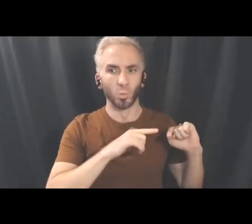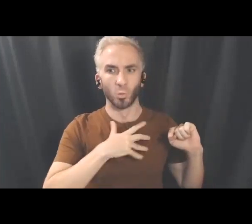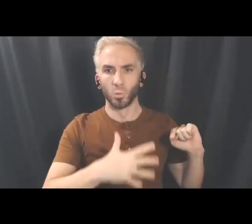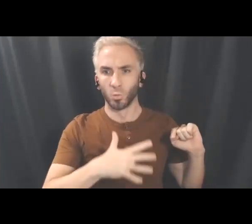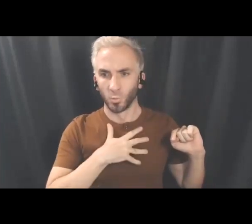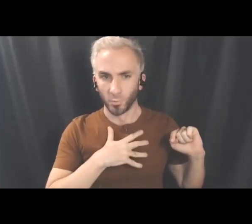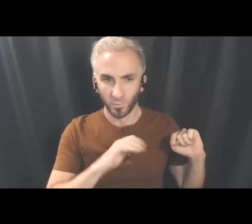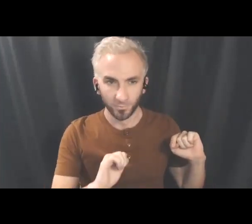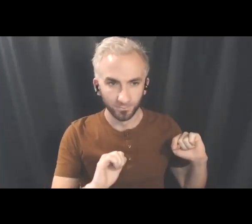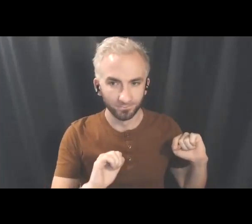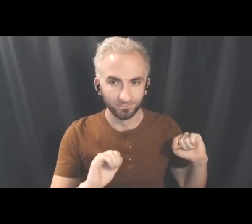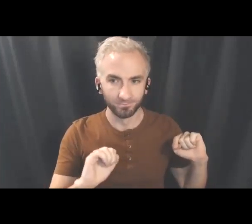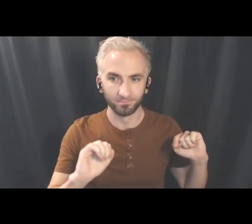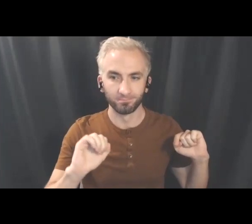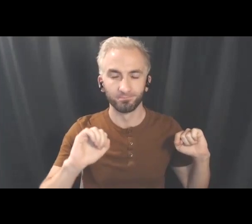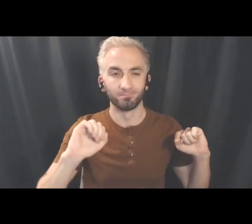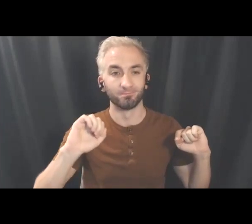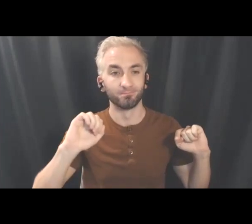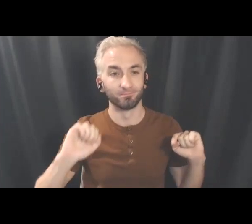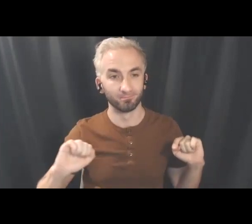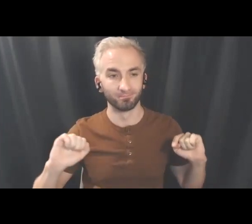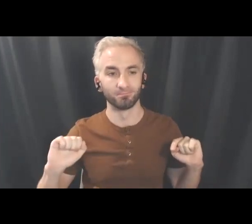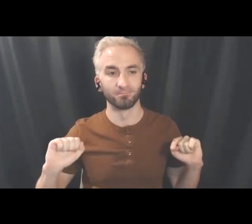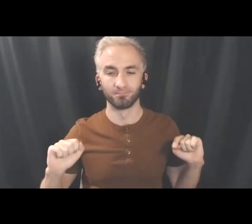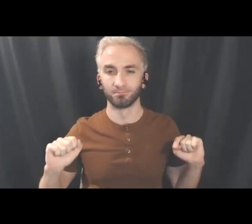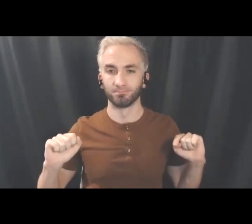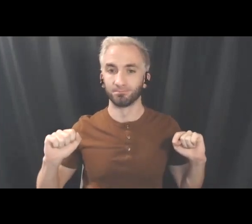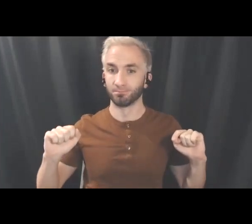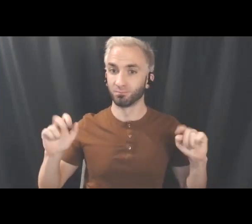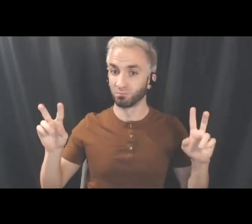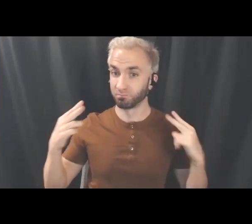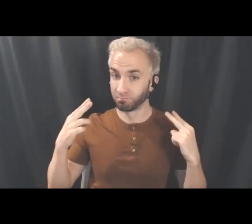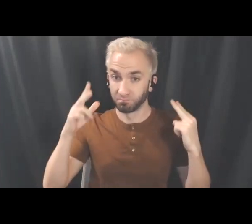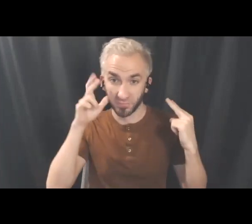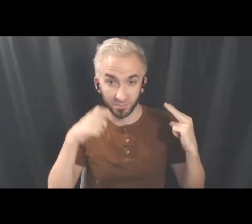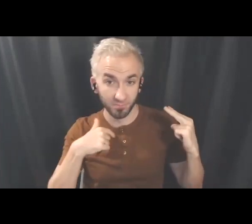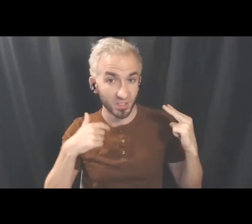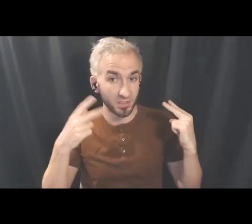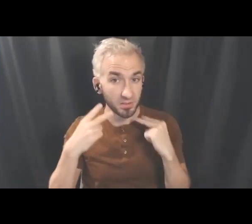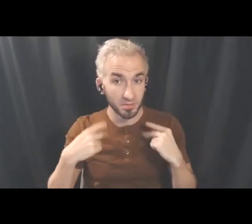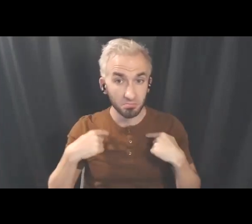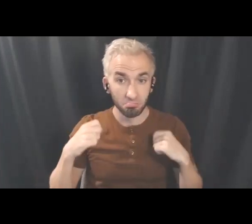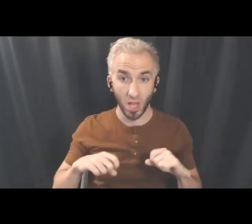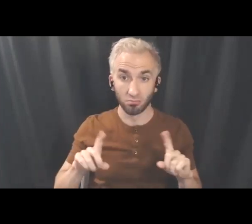I am just going to quickly reset. Can y'all still hear me?